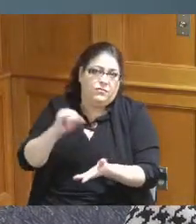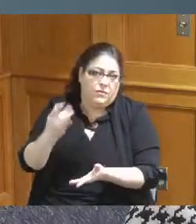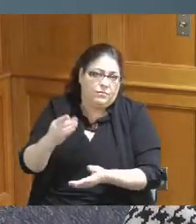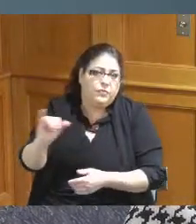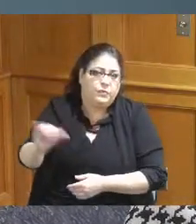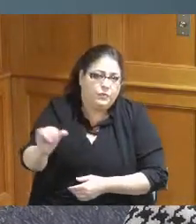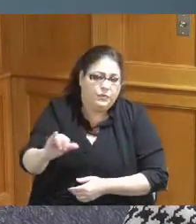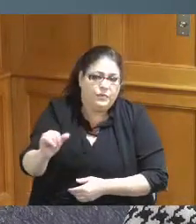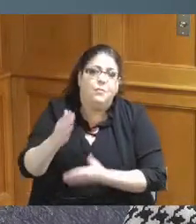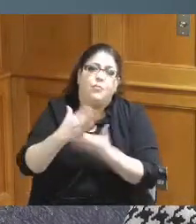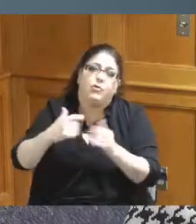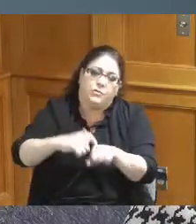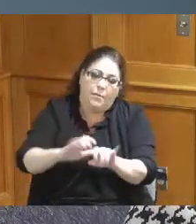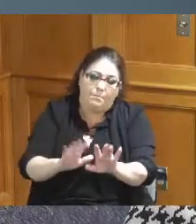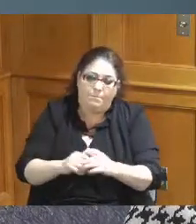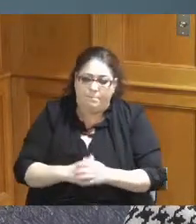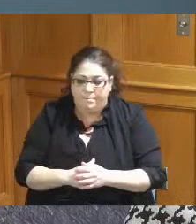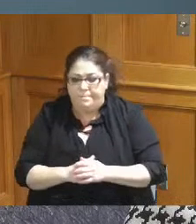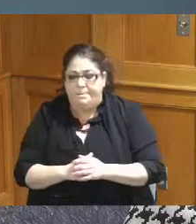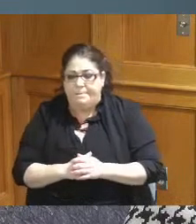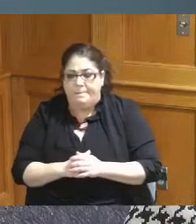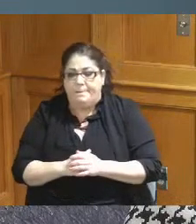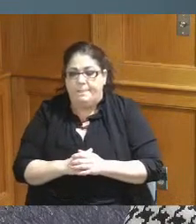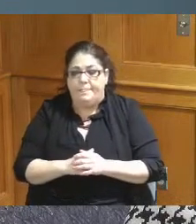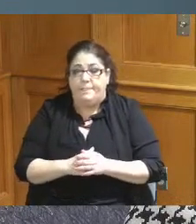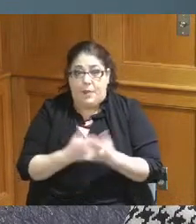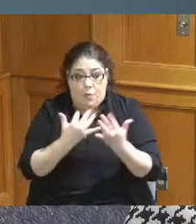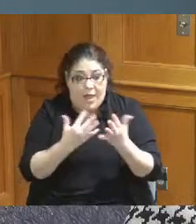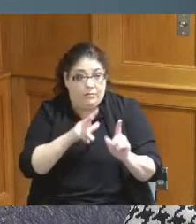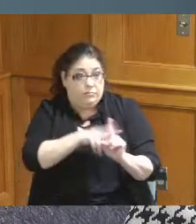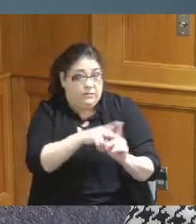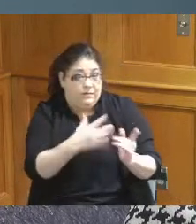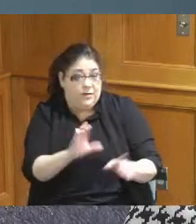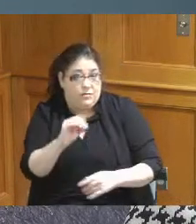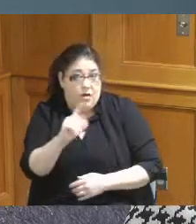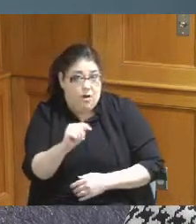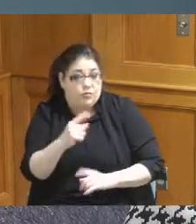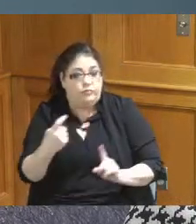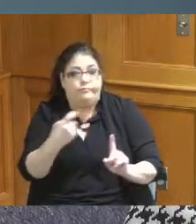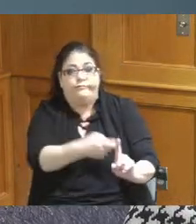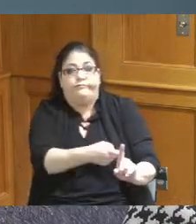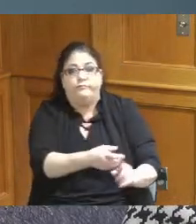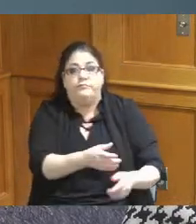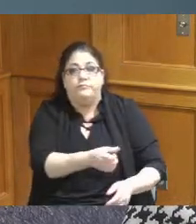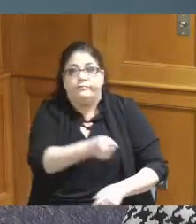part-time position also so we're waiting to assign her to the Board of Revision